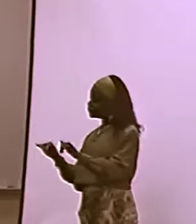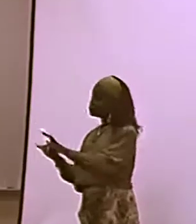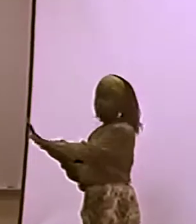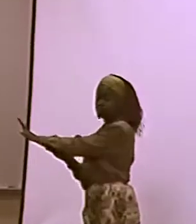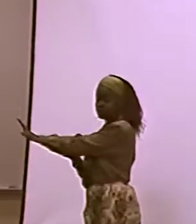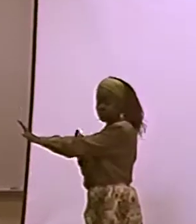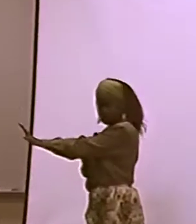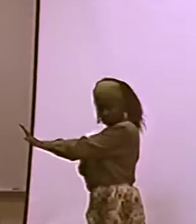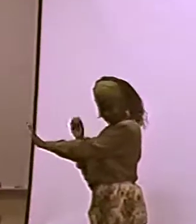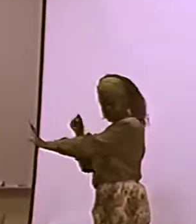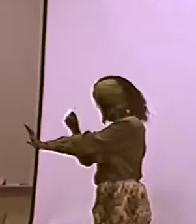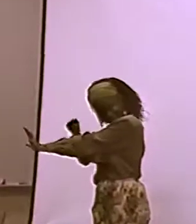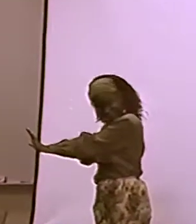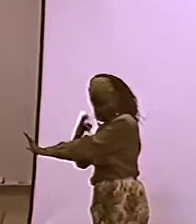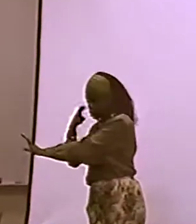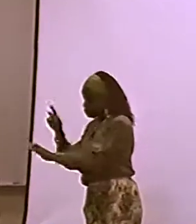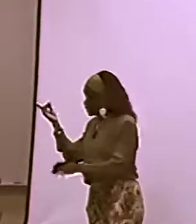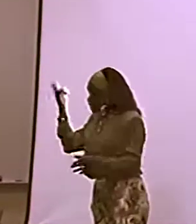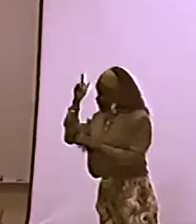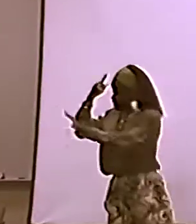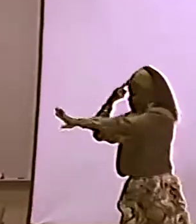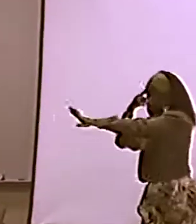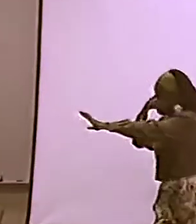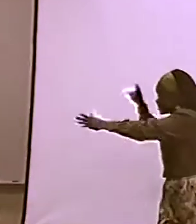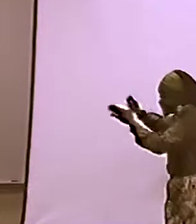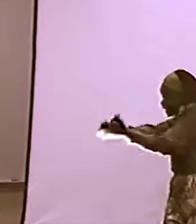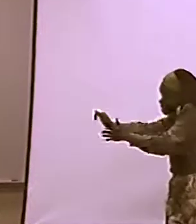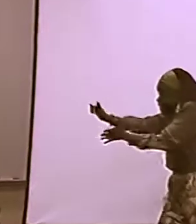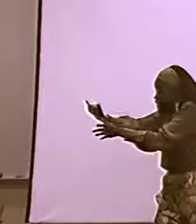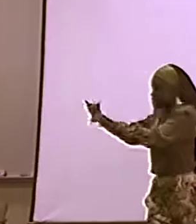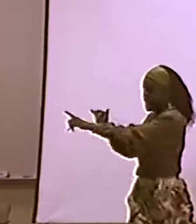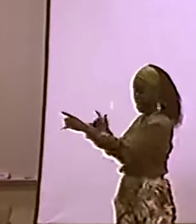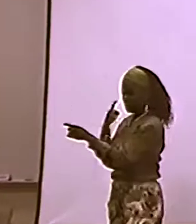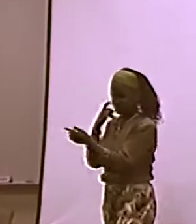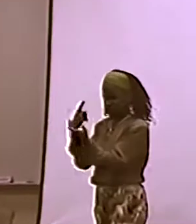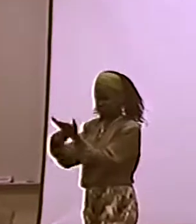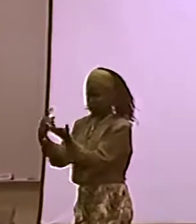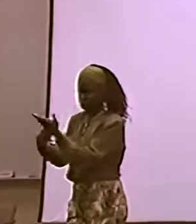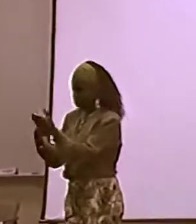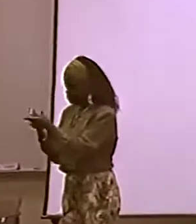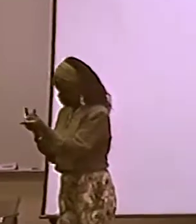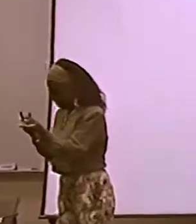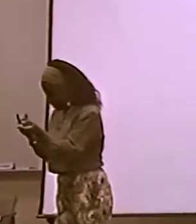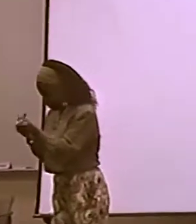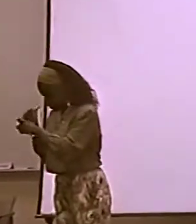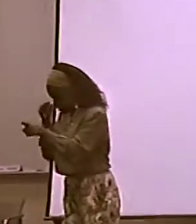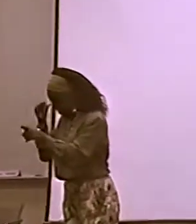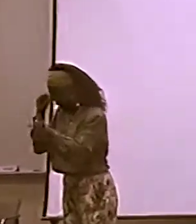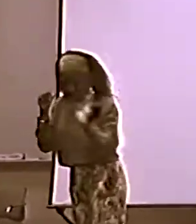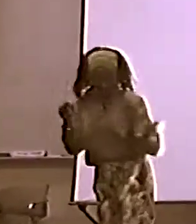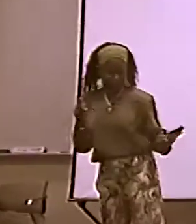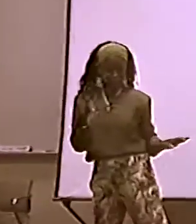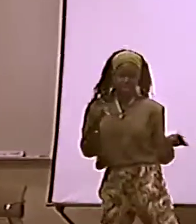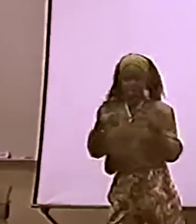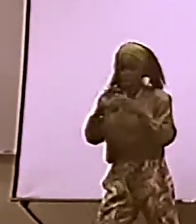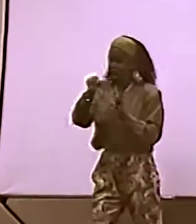NOW, THE OTHER WHITE INTERPRETERS, THEY DON'T SIGN ASL, THOUGH. YES, IN MY EXPERIENCE, YES.